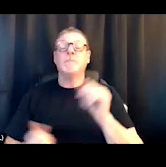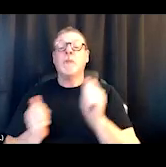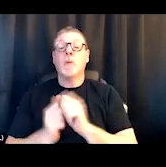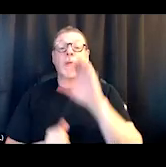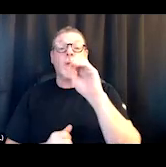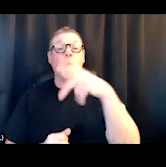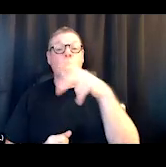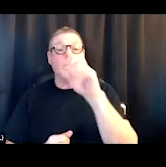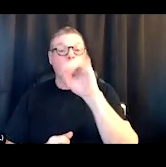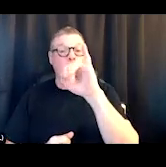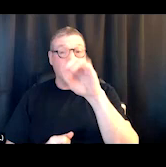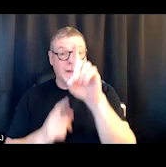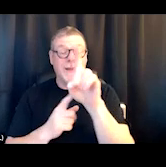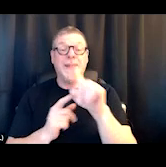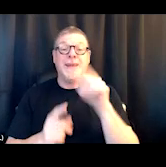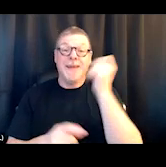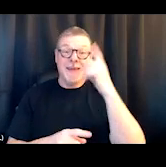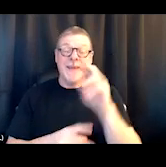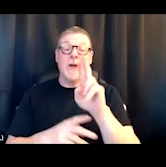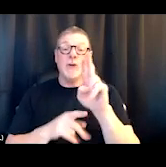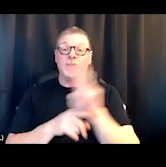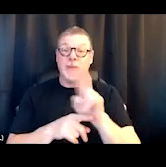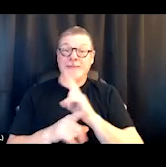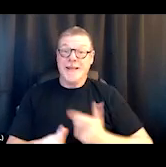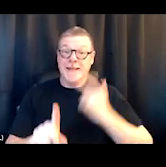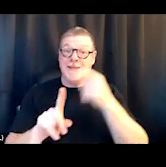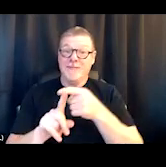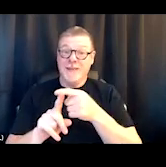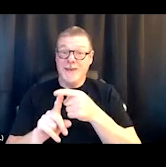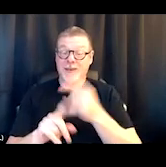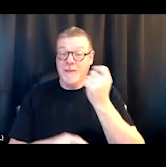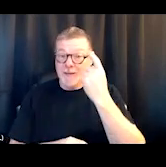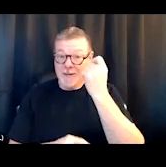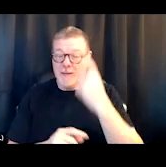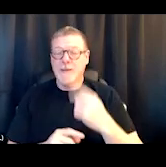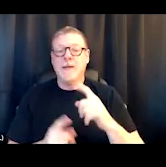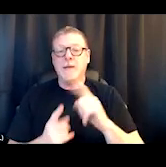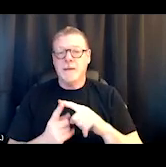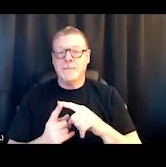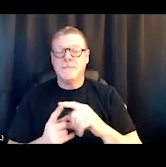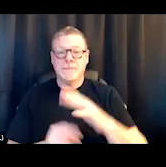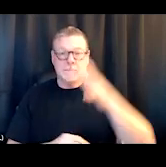is it shifted the average resident profile. So at one time we were serving, and this is a men's program